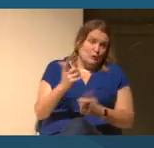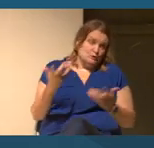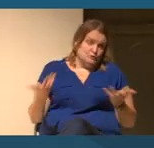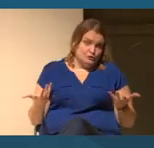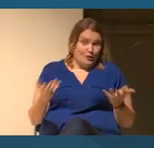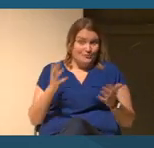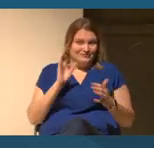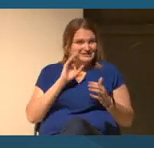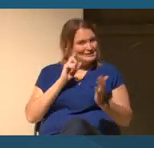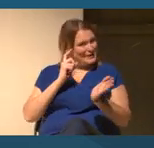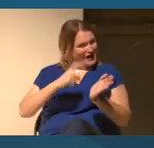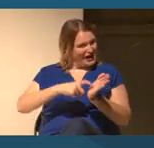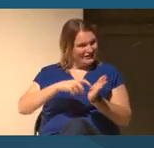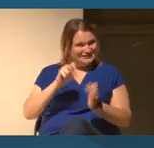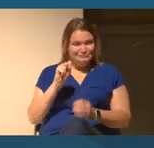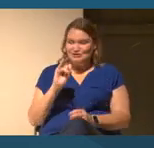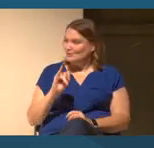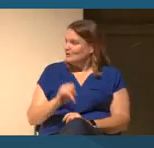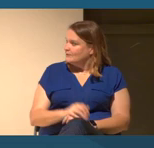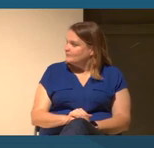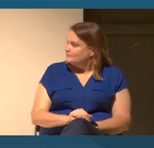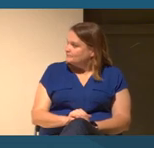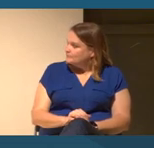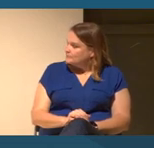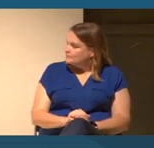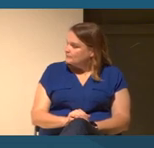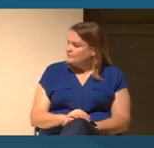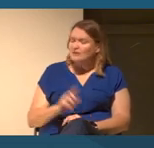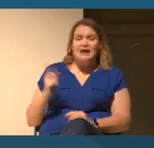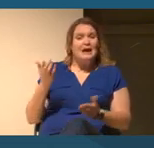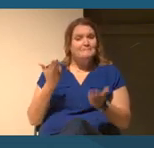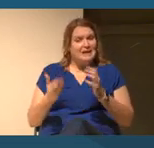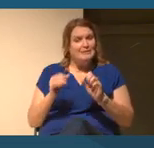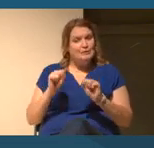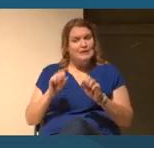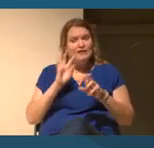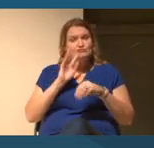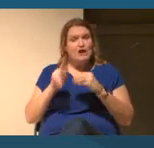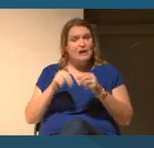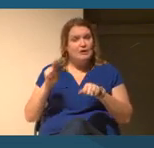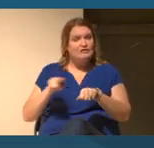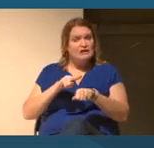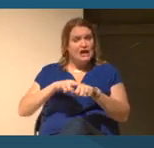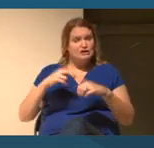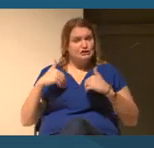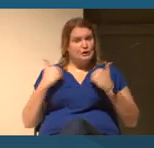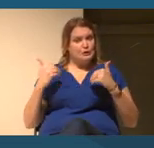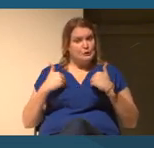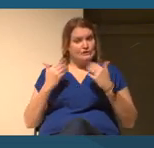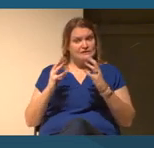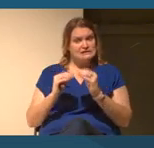Would you mind talking about the National Youth Summit maybe, and how that is an example of a public private partnership? Oh, I'd love to.